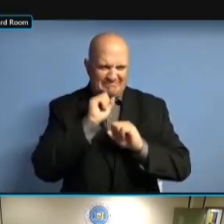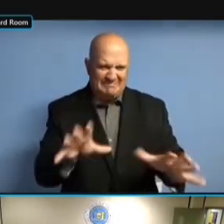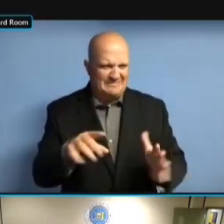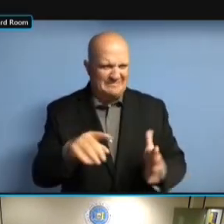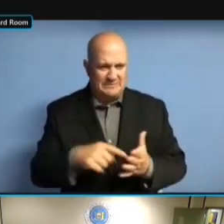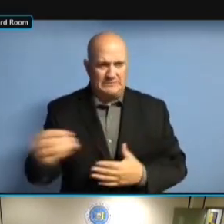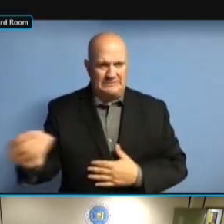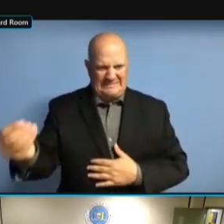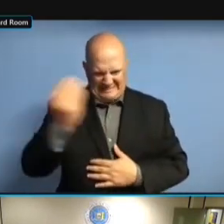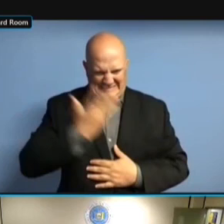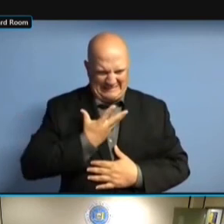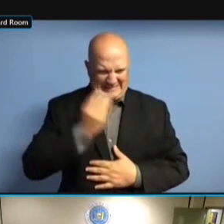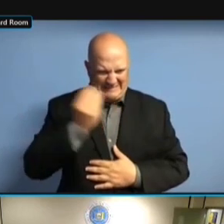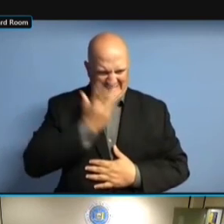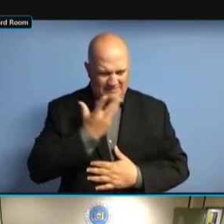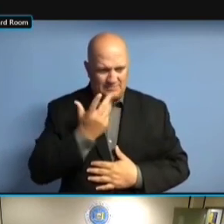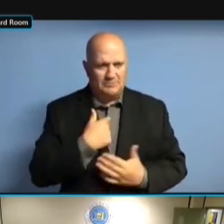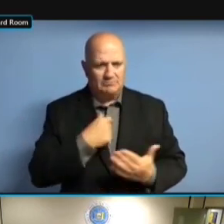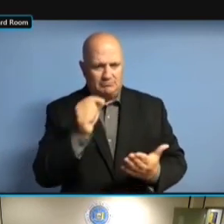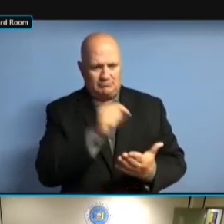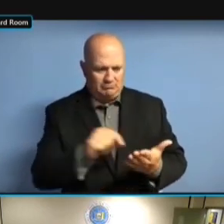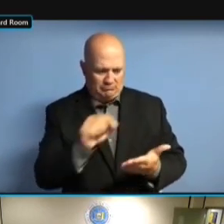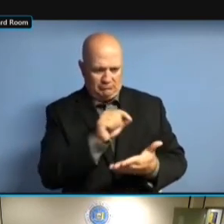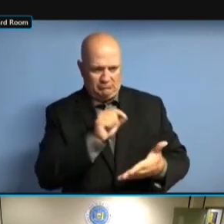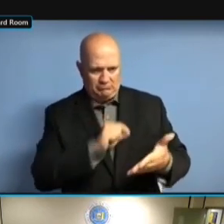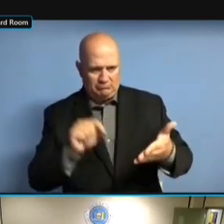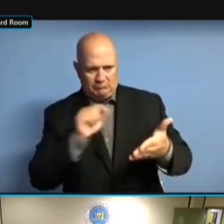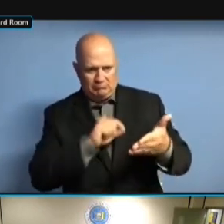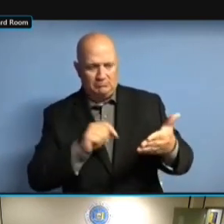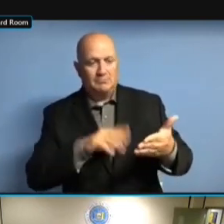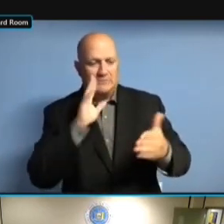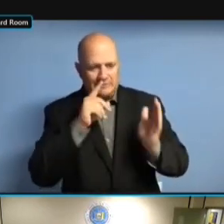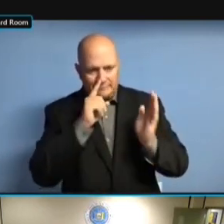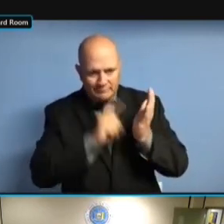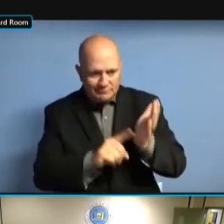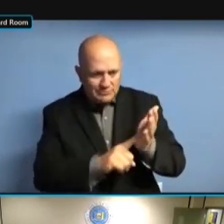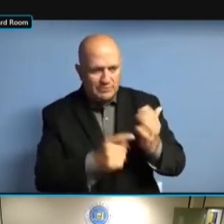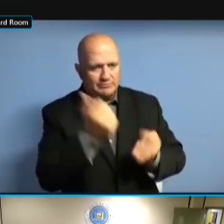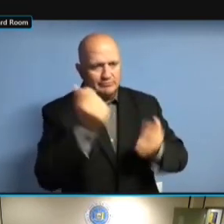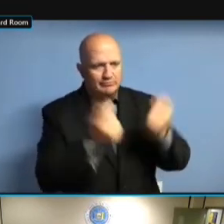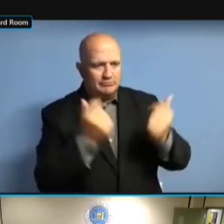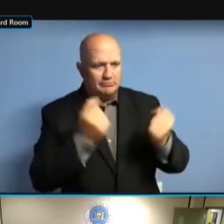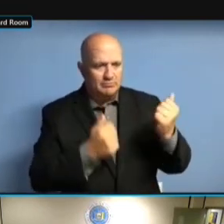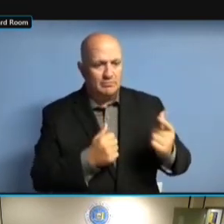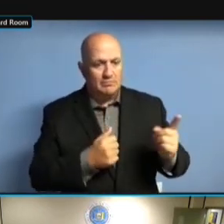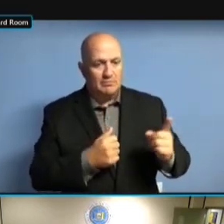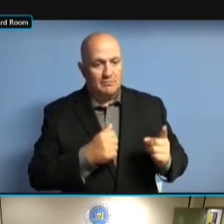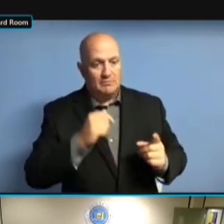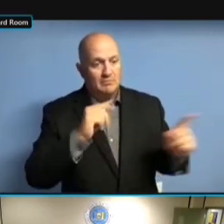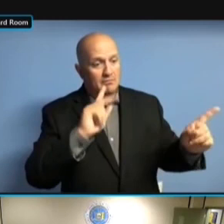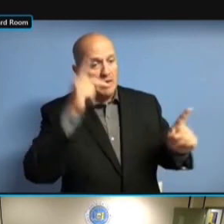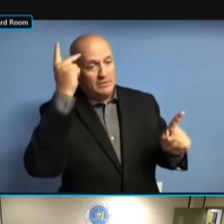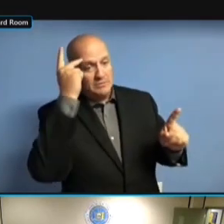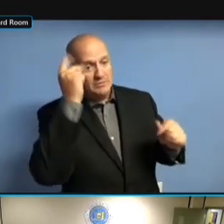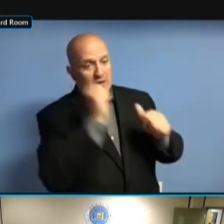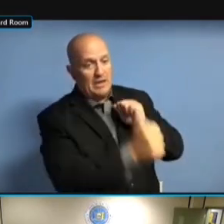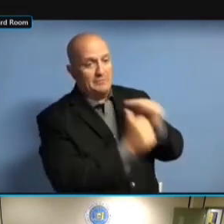CANDIDATE STILL POLITICALLY CANDIDATE STILL POLITICALLY ACTIVE, CANDIDATE STILL POLITICALLY ACTIVE, OR CANDIDATE STILL POLITICALLY ACTIVE, OR HAVE CANDIDATE STILL POLITICALLY ACTIVE, OR HAVE THEY CANDIDATE STILL POLITICALLY ACTIVE, OR HAVE THEY OPENED ACTIVE, OR HAVE THEY OPENED ACTIVE, OR HAVE THEY OPENED OTHER ACTIVE, OR HAVE THEY OPENED OTHER COMMITTEES? OTHER COMMITTEES? OTHER COMMITTEES? THOSE OTHER COMMITTEES? THOSE ARE OTHER COMMITTEES? THOSE ARE THE OTHER COMMITTEES? THOSE ARE THE THINGS OTHER COMMITTEES? THOSE ARE THE THINGS THAT OTHER COMMITTEES? THOSE ARE THE THINGS THAT -- THOSE ARE THE THINGS THAT -- THOSE ARE THE THINGS THAT -- >> THOSE ARE THE THINGS THAT -- >> DO THOSE ARE THE THINGS THAT -- >> DO YOU THOSE ARE THE THINGS THAT -- >> DO YOU DO